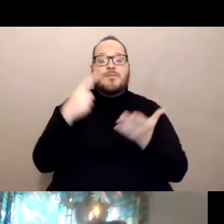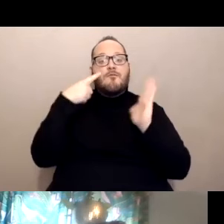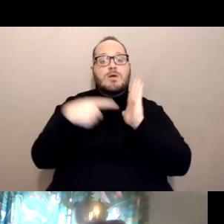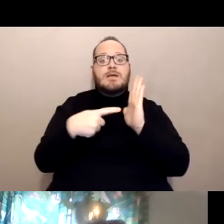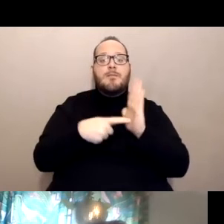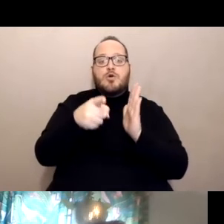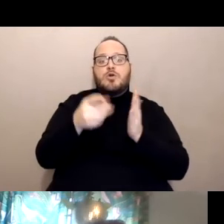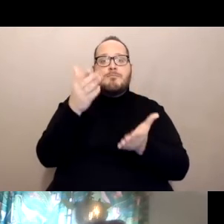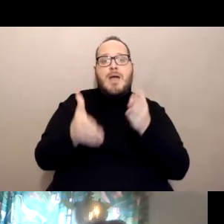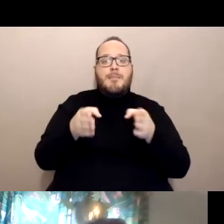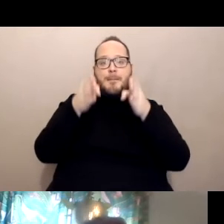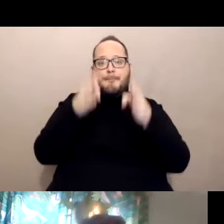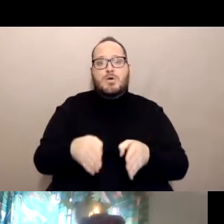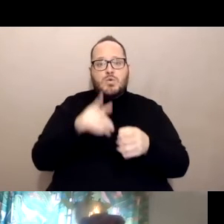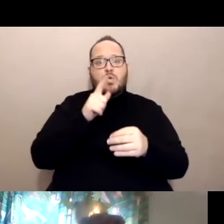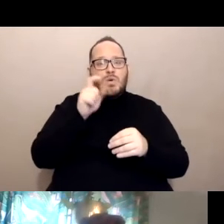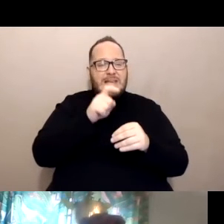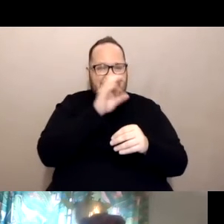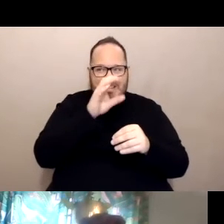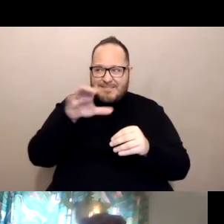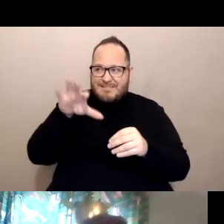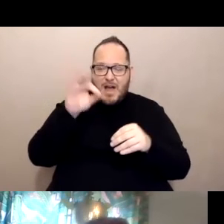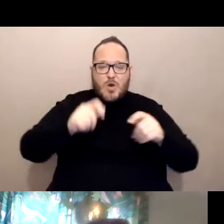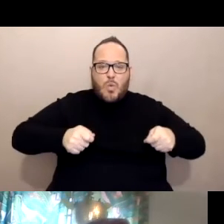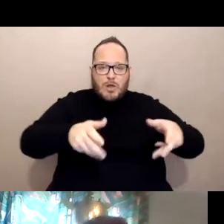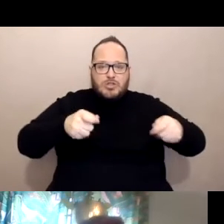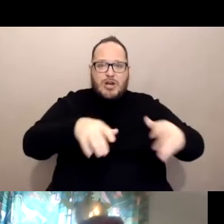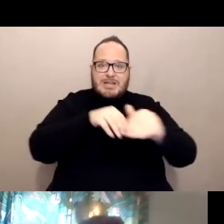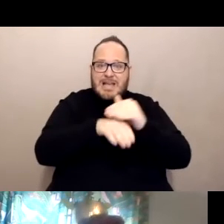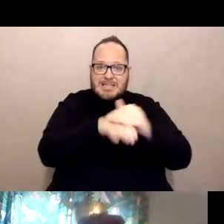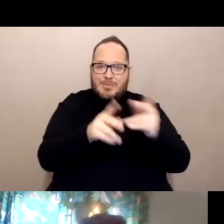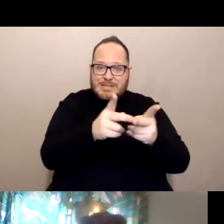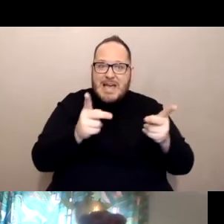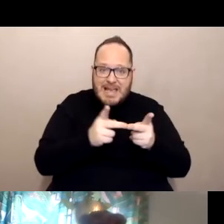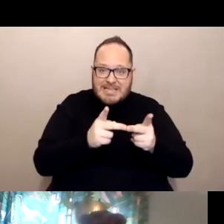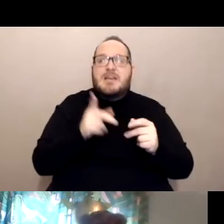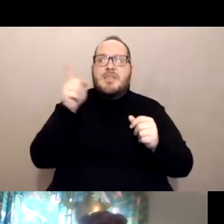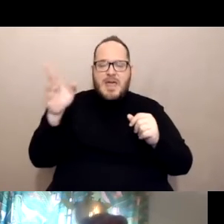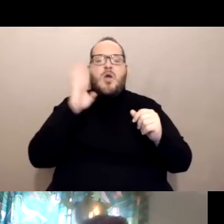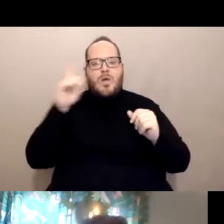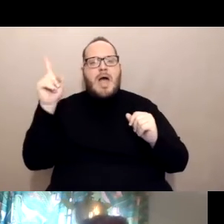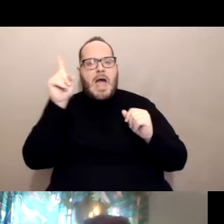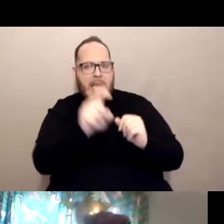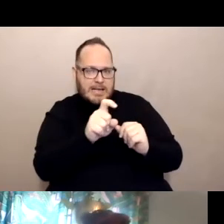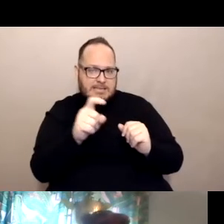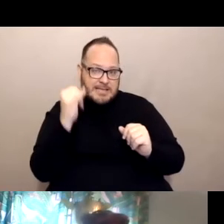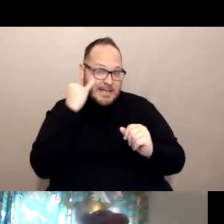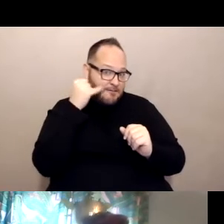a wheelchair accessible site, okay? They will ask you that question. If you're a person with a disability